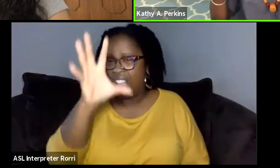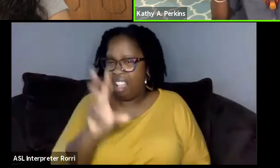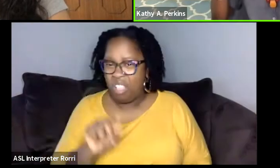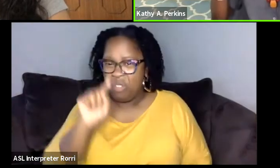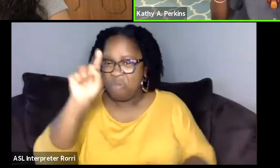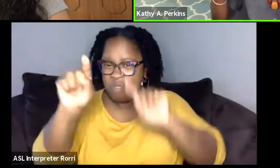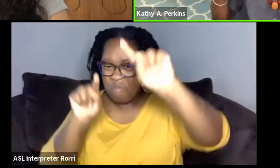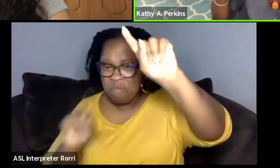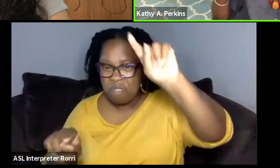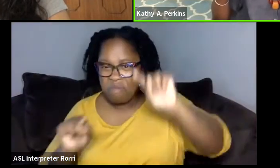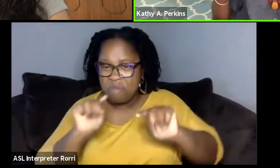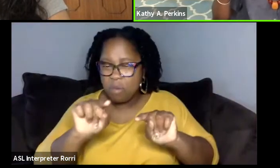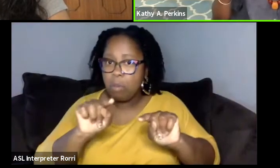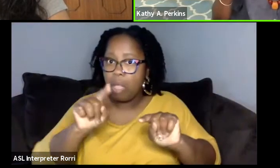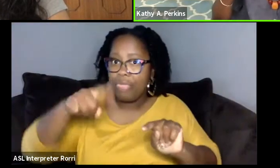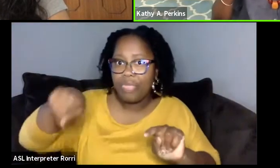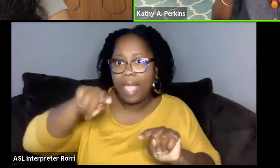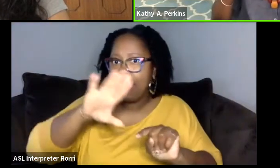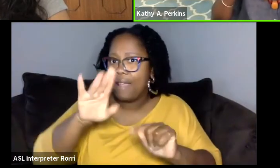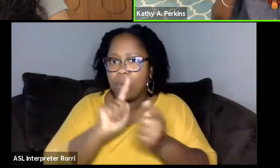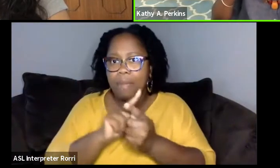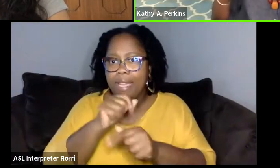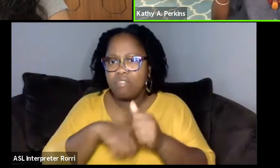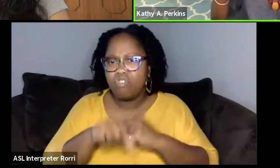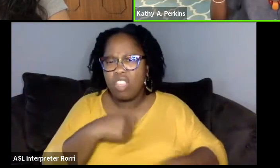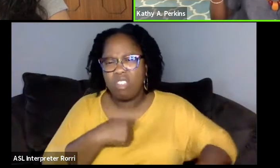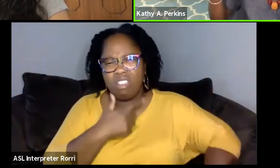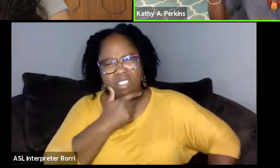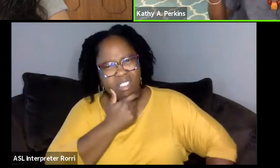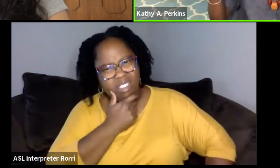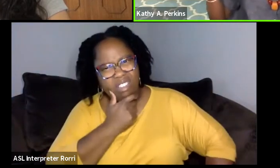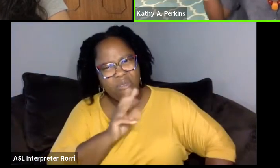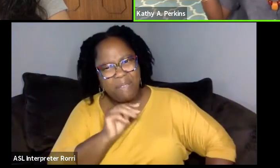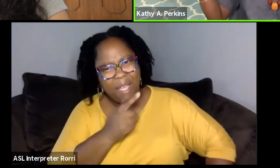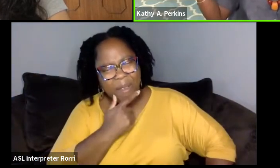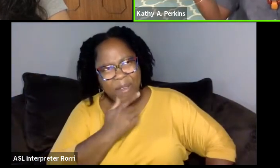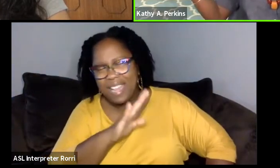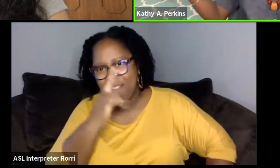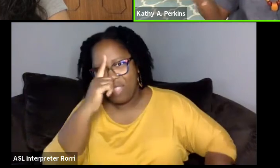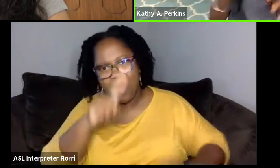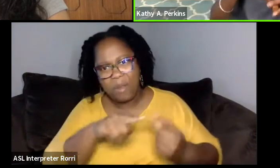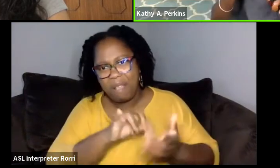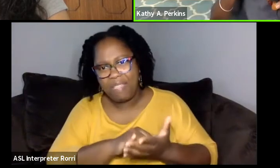One of the things they were so grateful for, they were saying, it's so rare that you have a large number